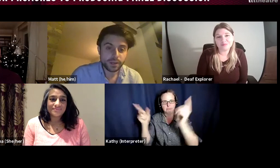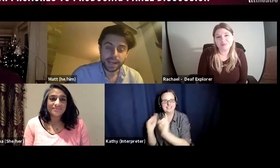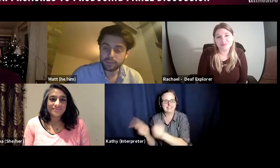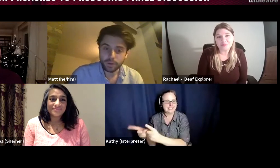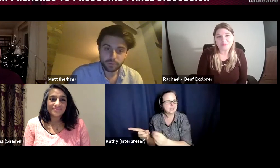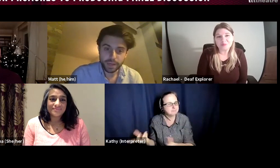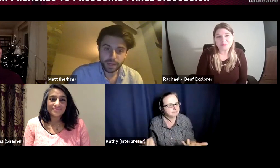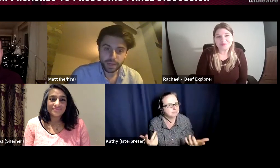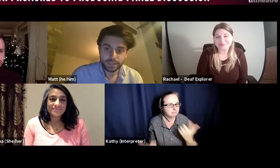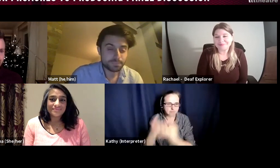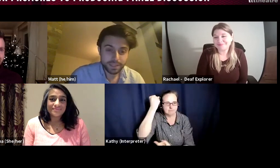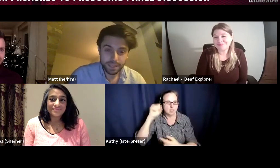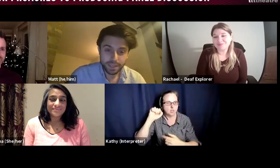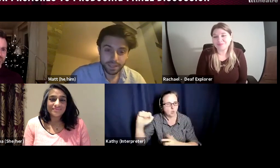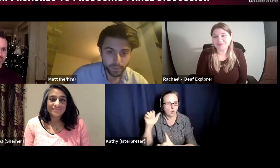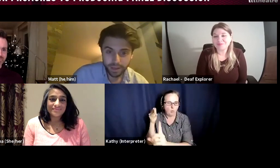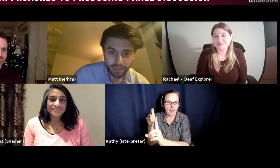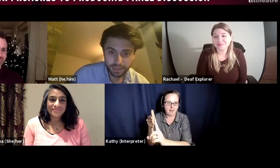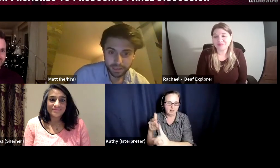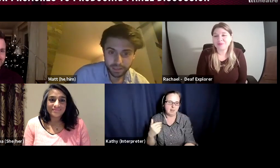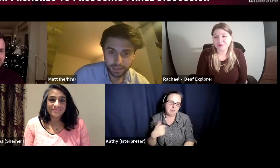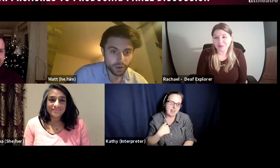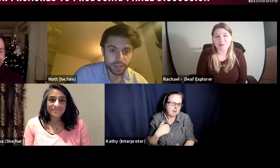and you find your way there, is basically the best way I can think of to define it